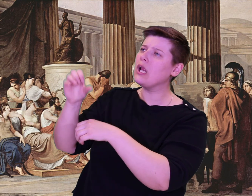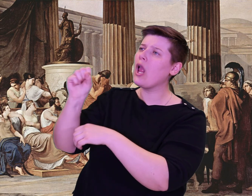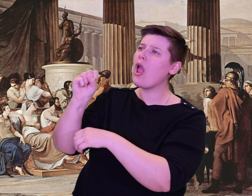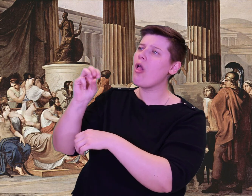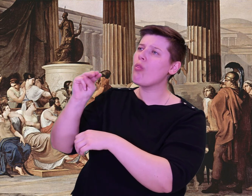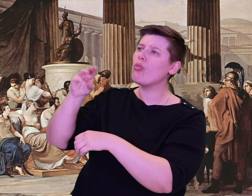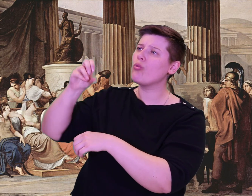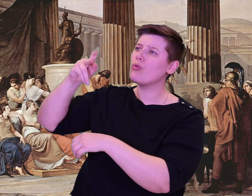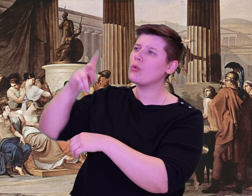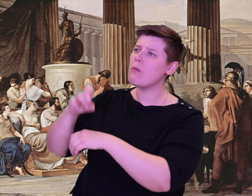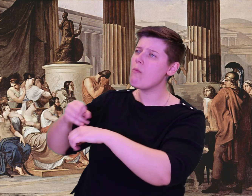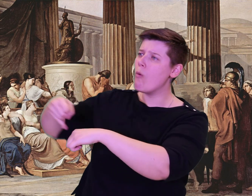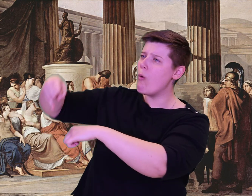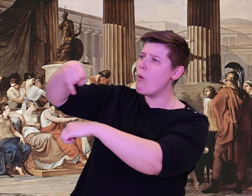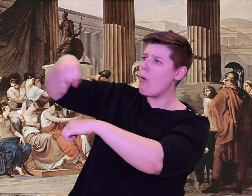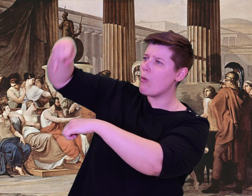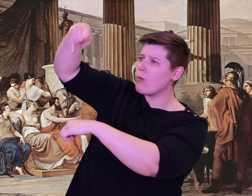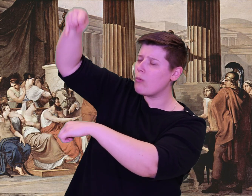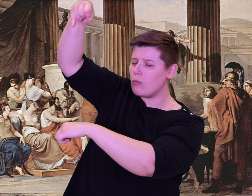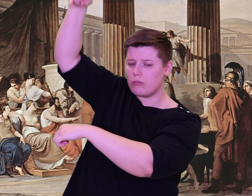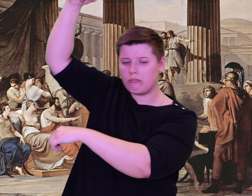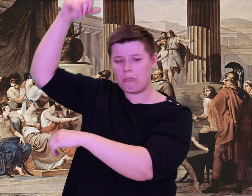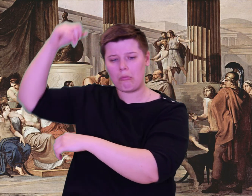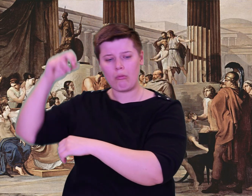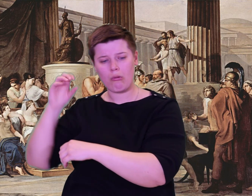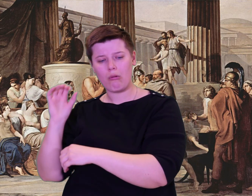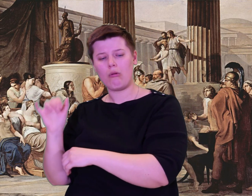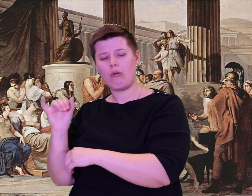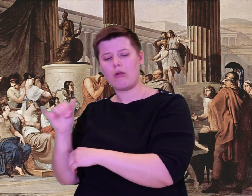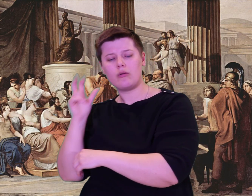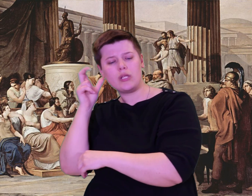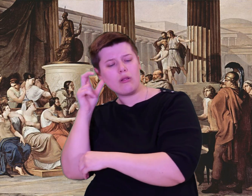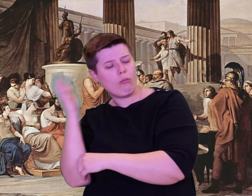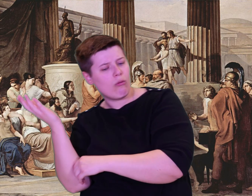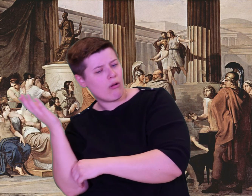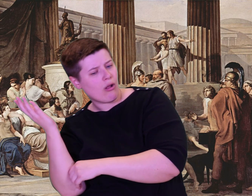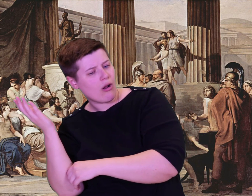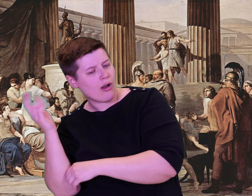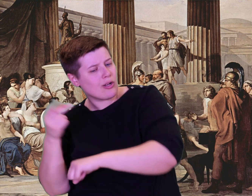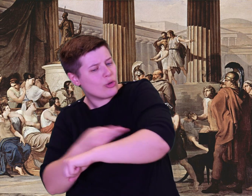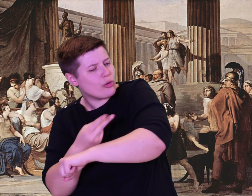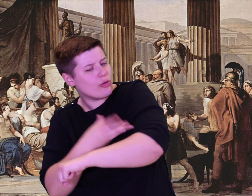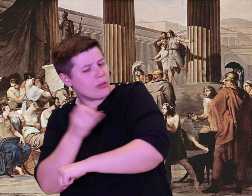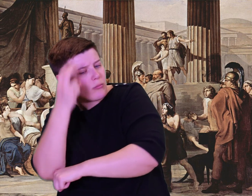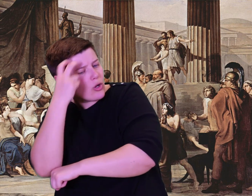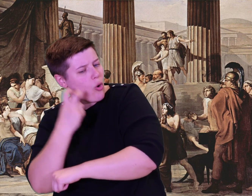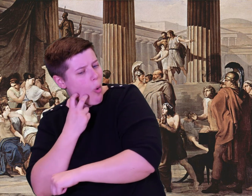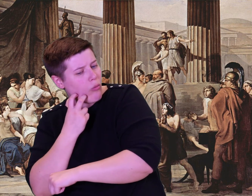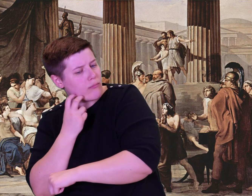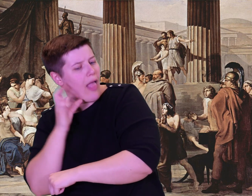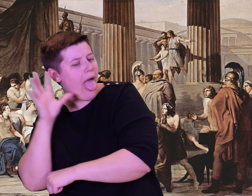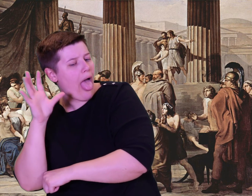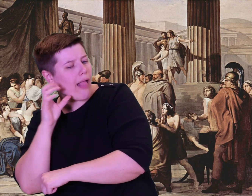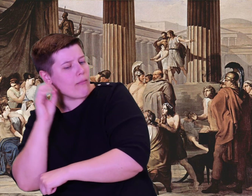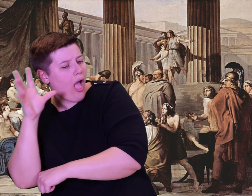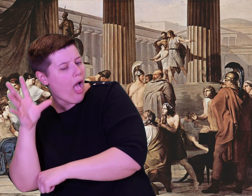We lowered all the sails and disembarked on to the shore, and there we fell asleep.